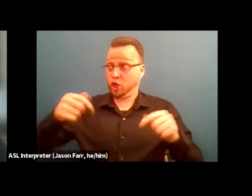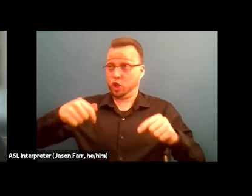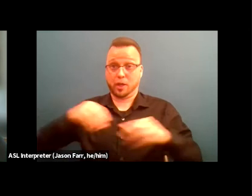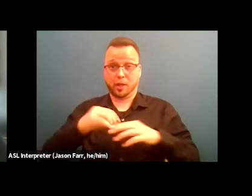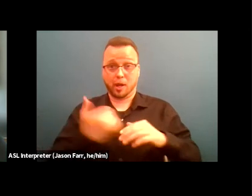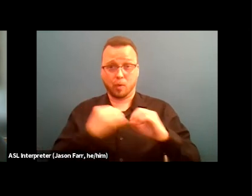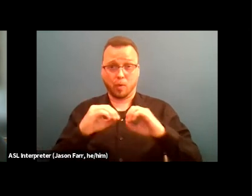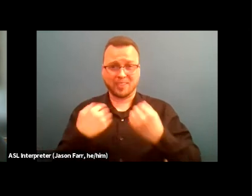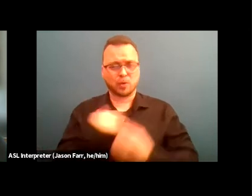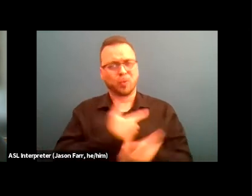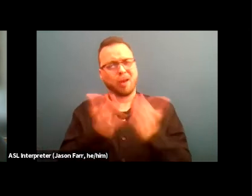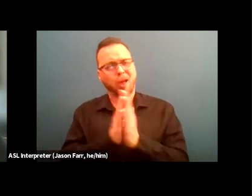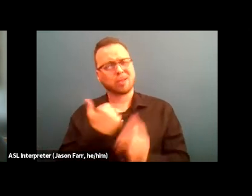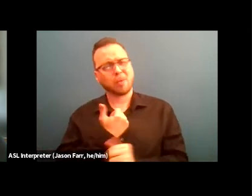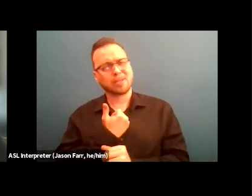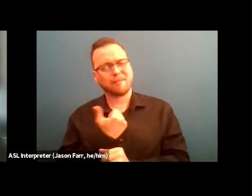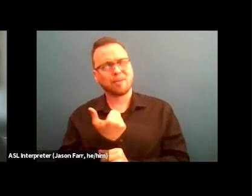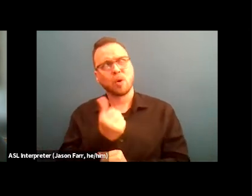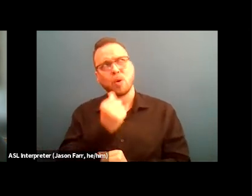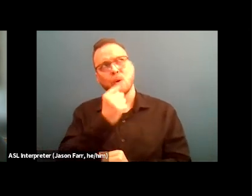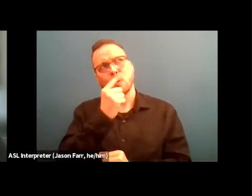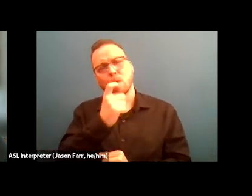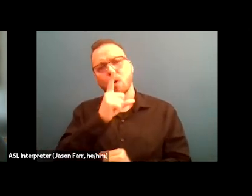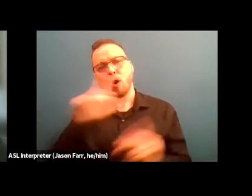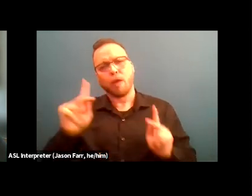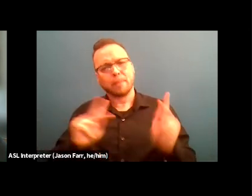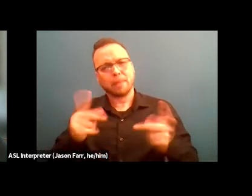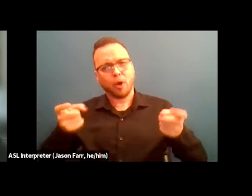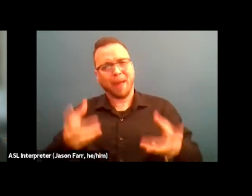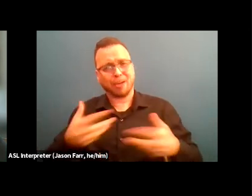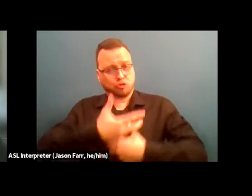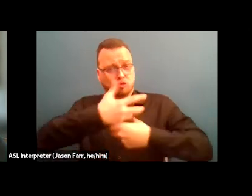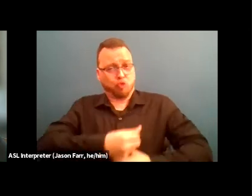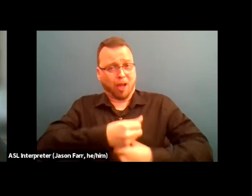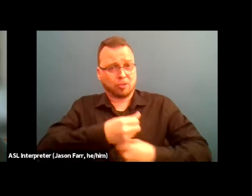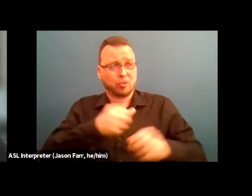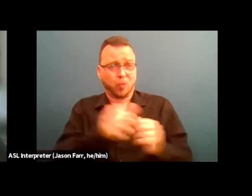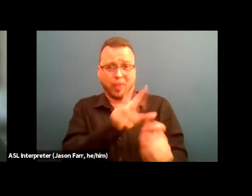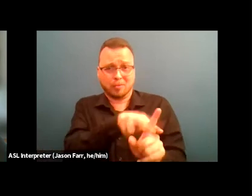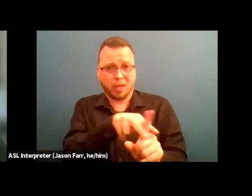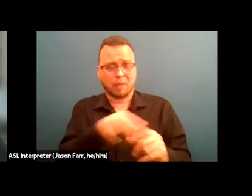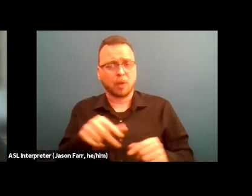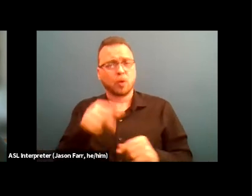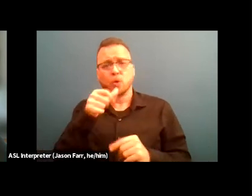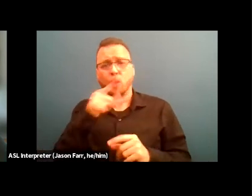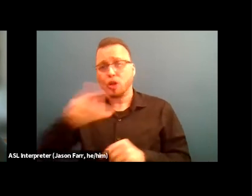who are the people that managers trust with assignments who gets hired and who's getting promoted, right?